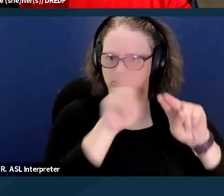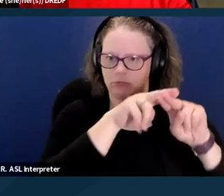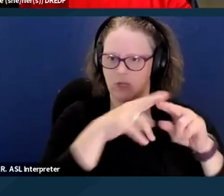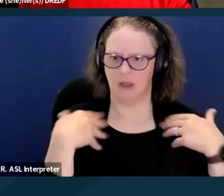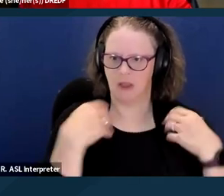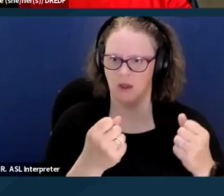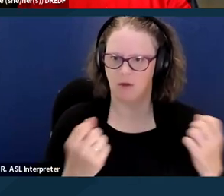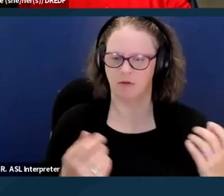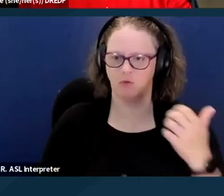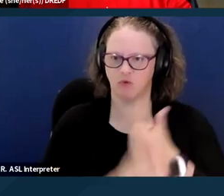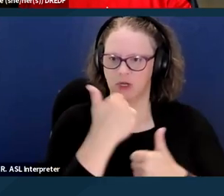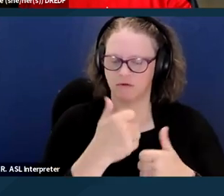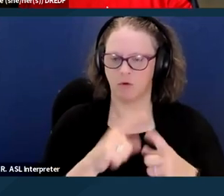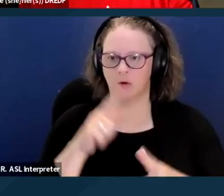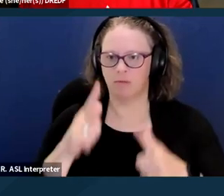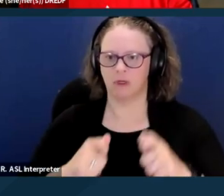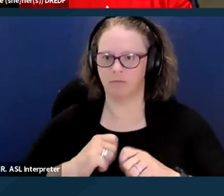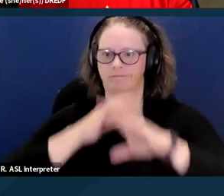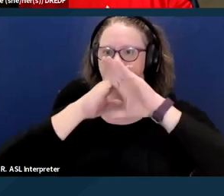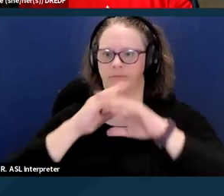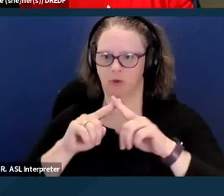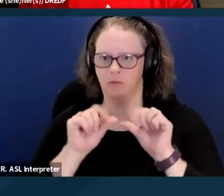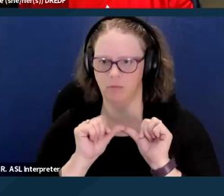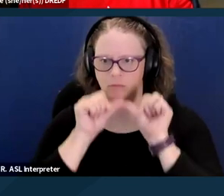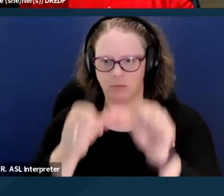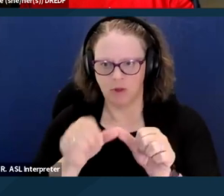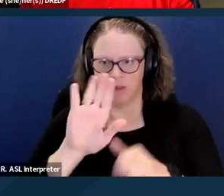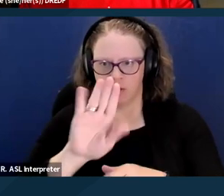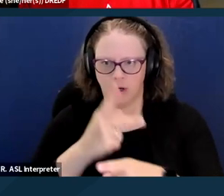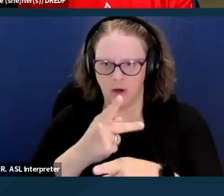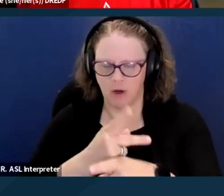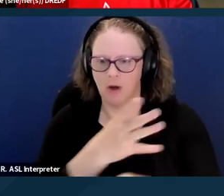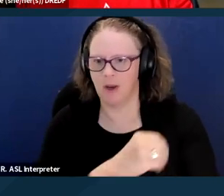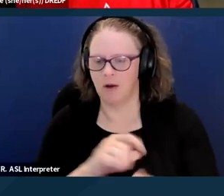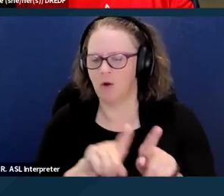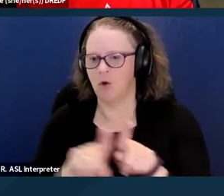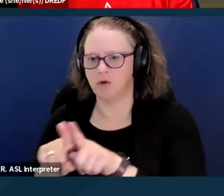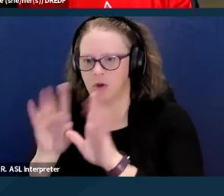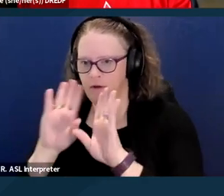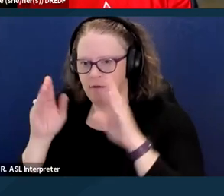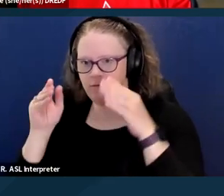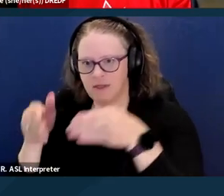and other barriers to maintaining care, and also facing greater risk of homelessness.